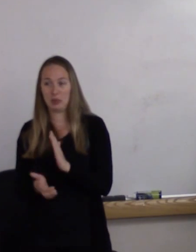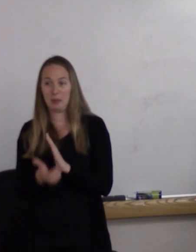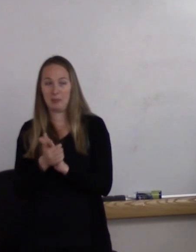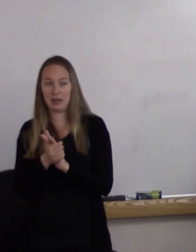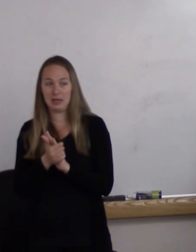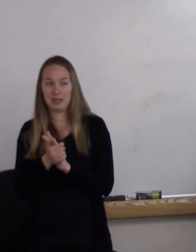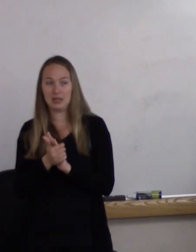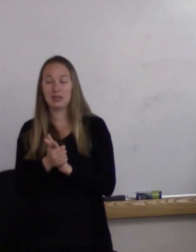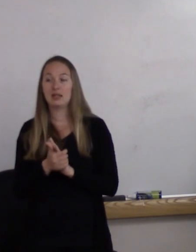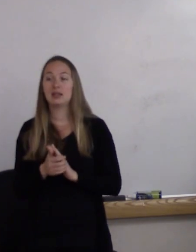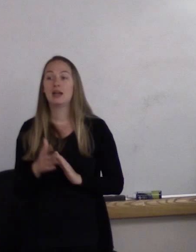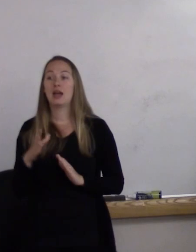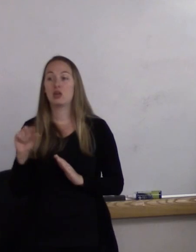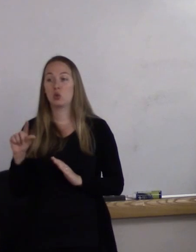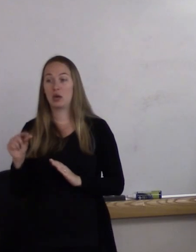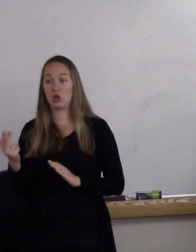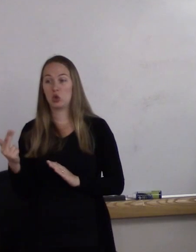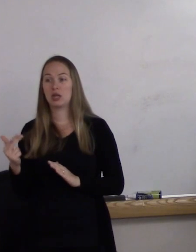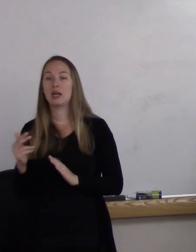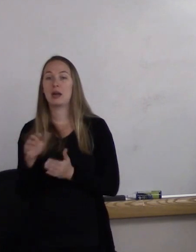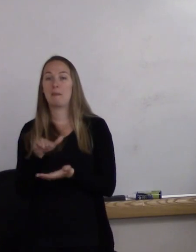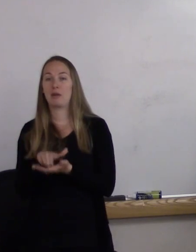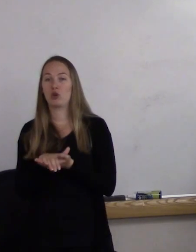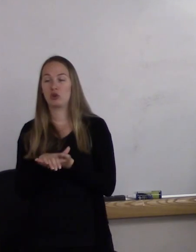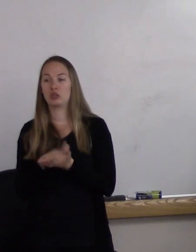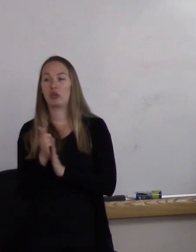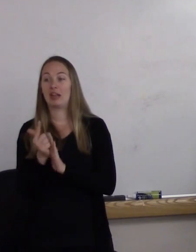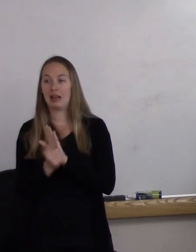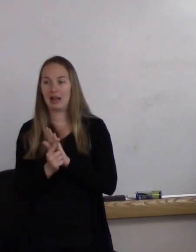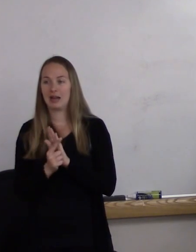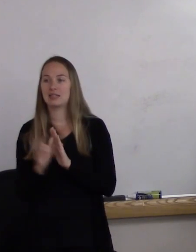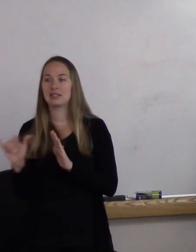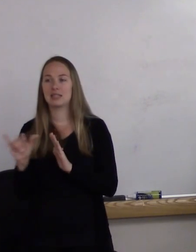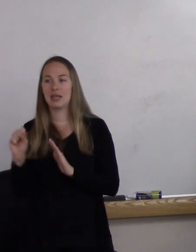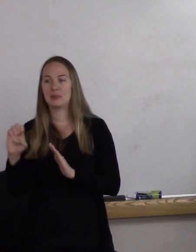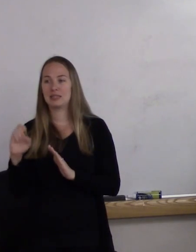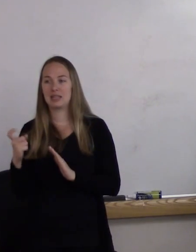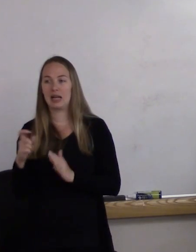And in 2013, Minnesota legalized same-sex marriage, and now, any day,